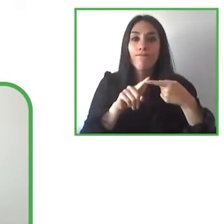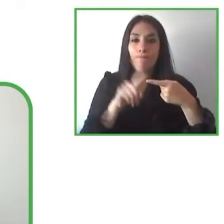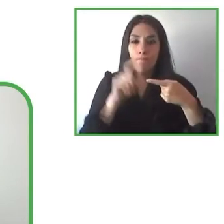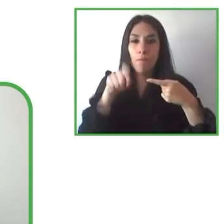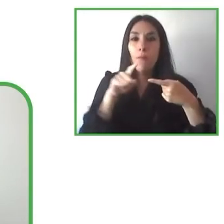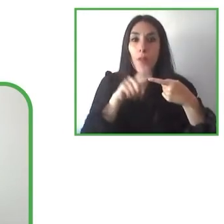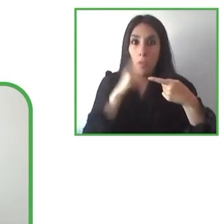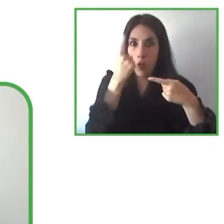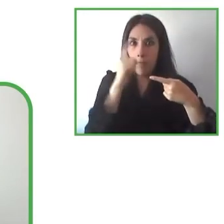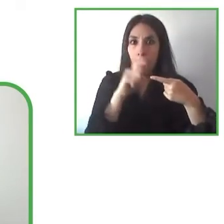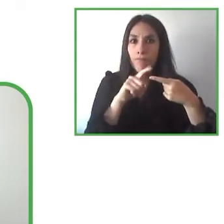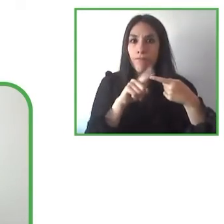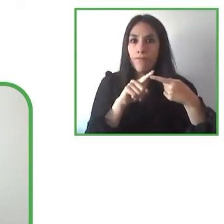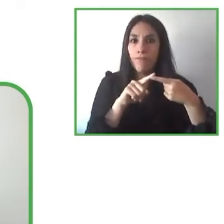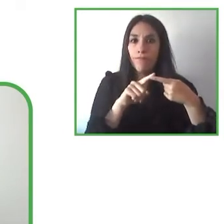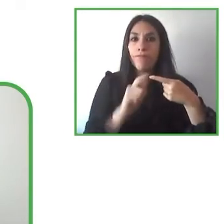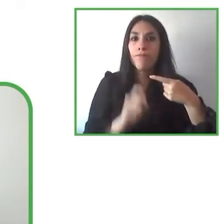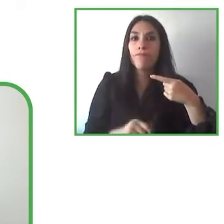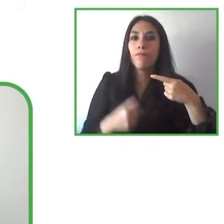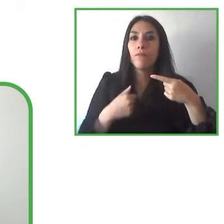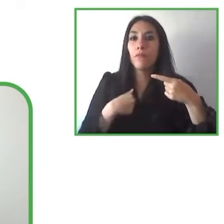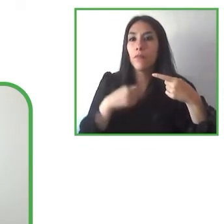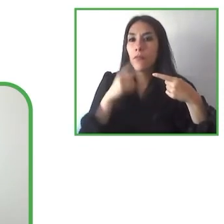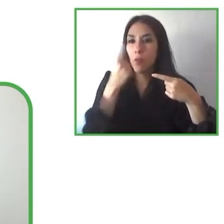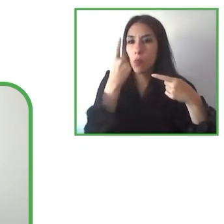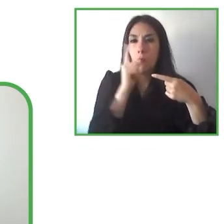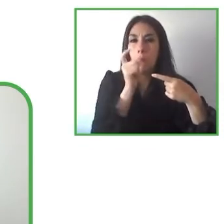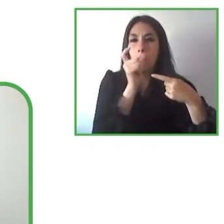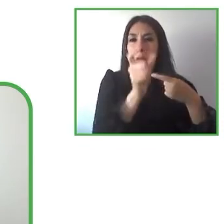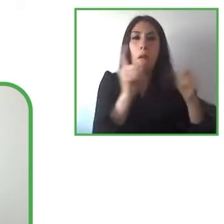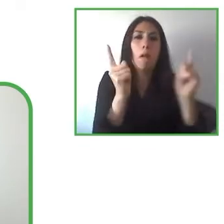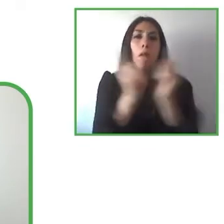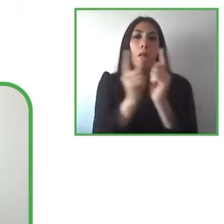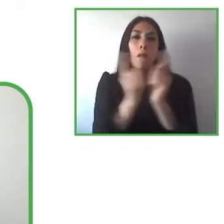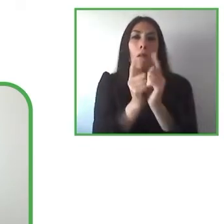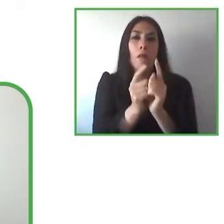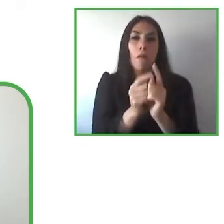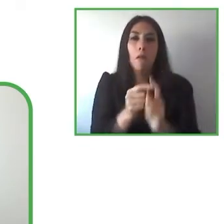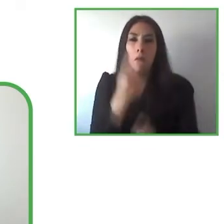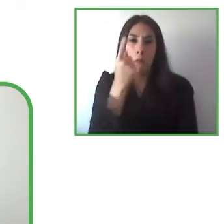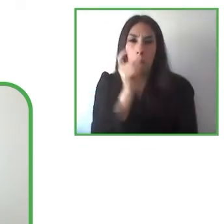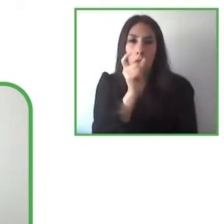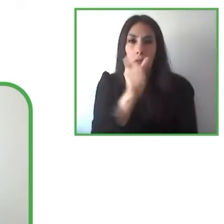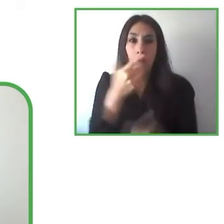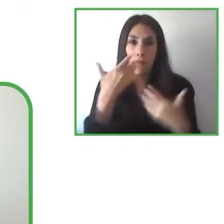the solution integrated into different healthcare systems that should be around about seven